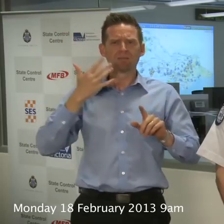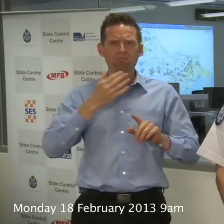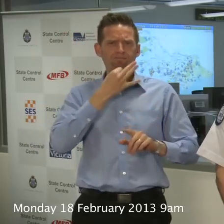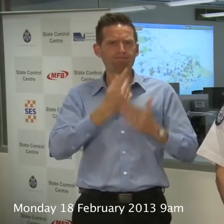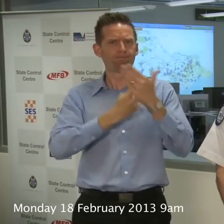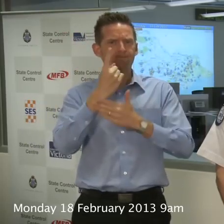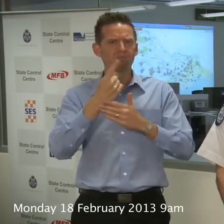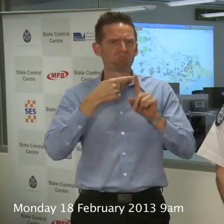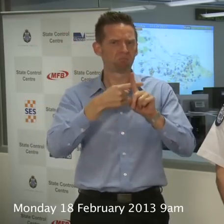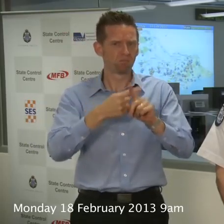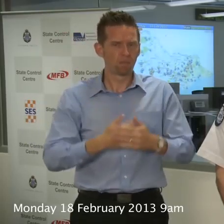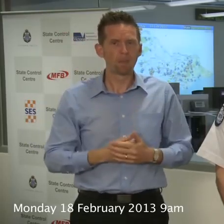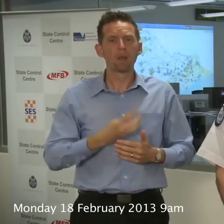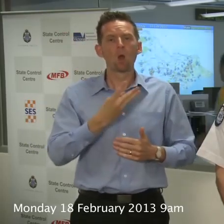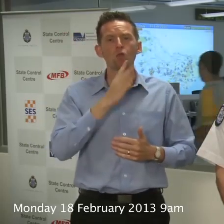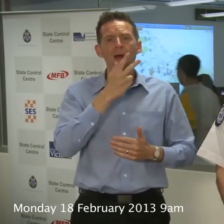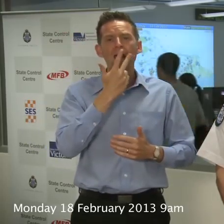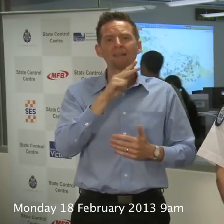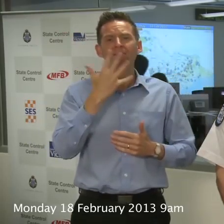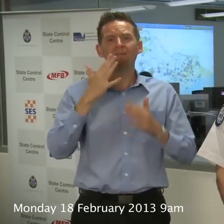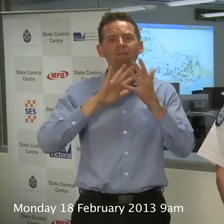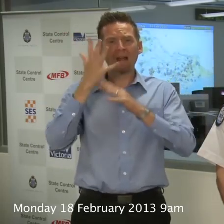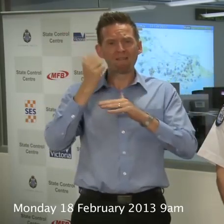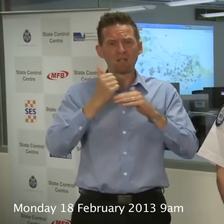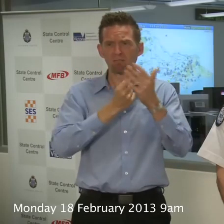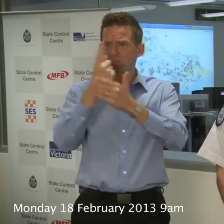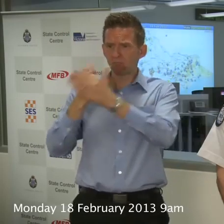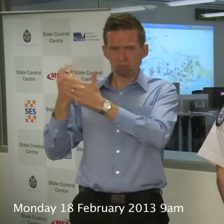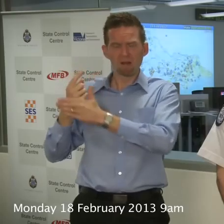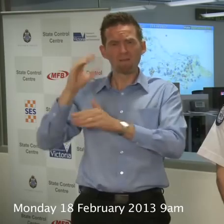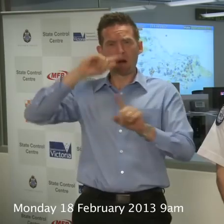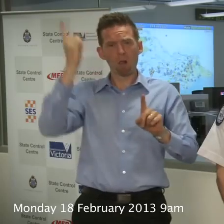380 fires have been started and most of them by lightning over the last 72 hours, and the